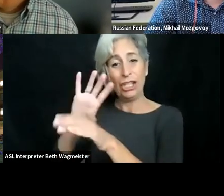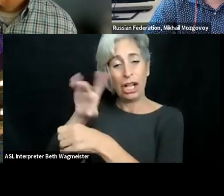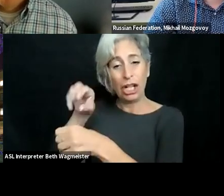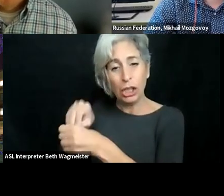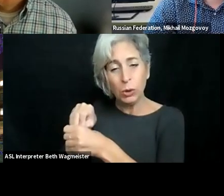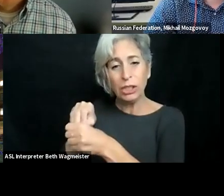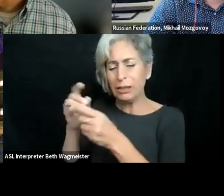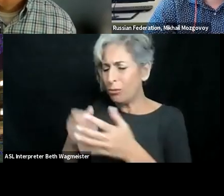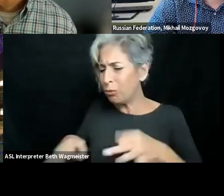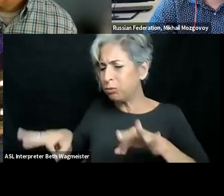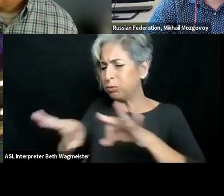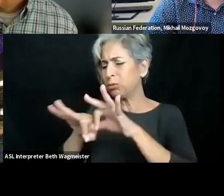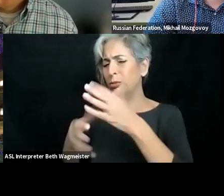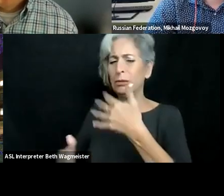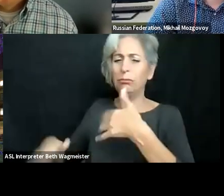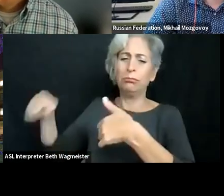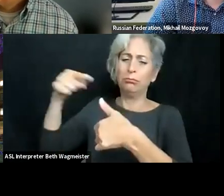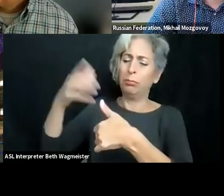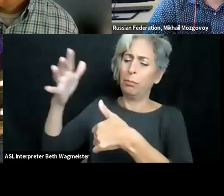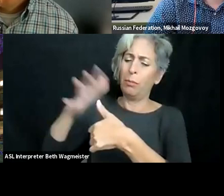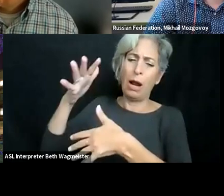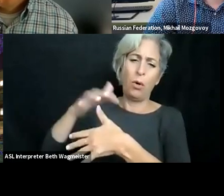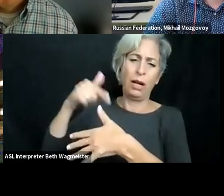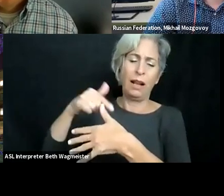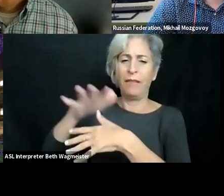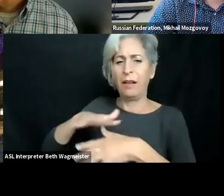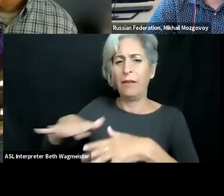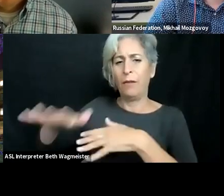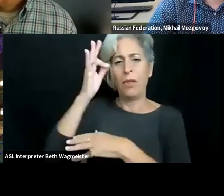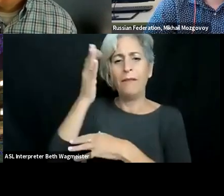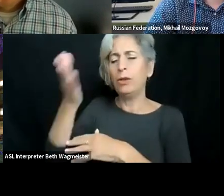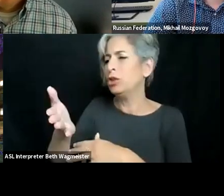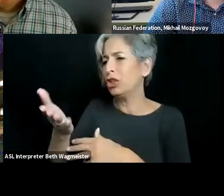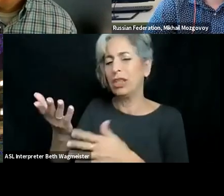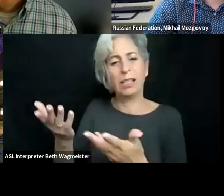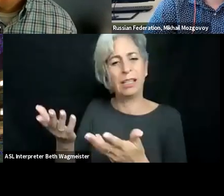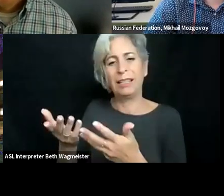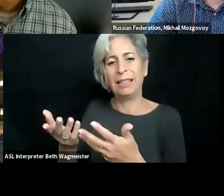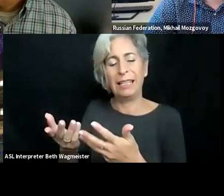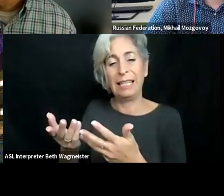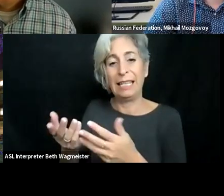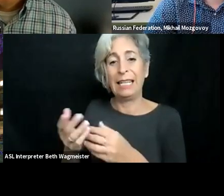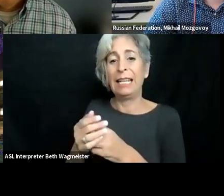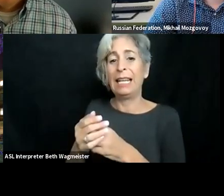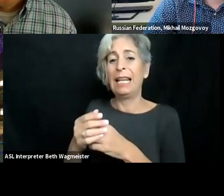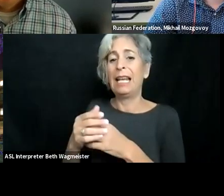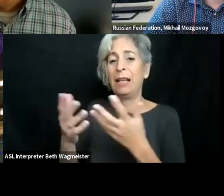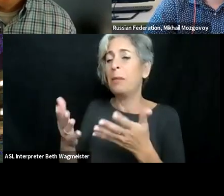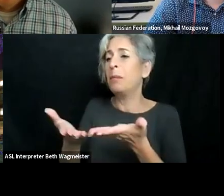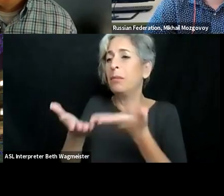Just in closing, would I like to say from my point of view, digital inclusion play as crucial role in defining the